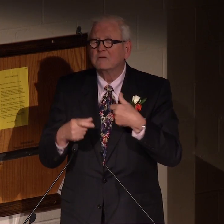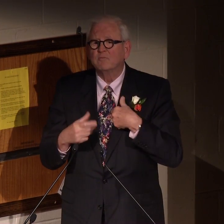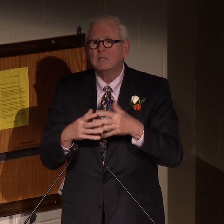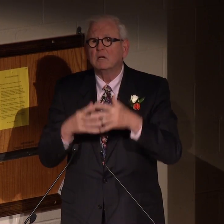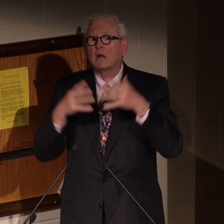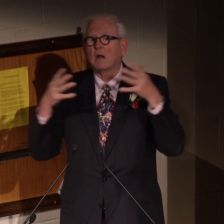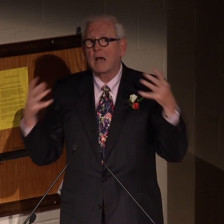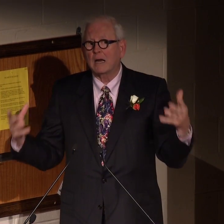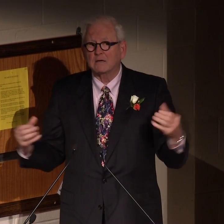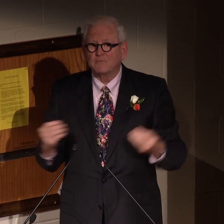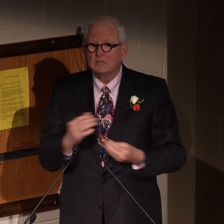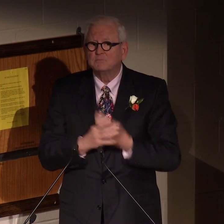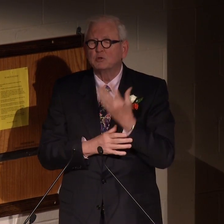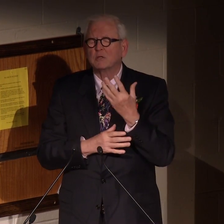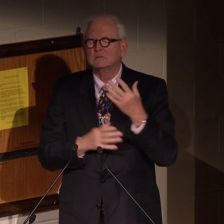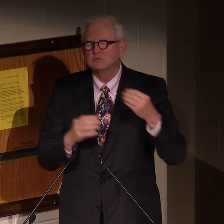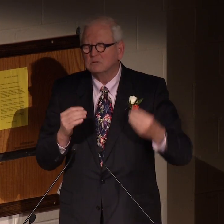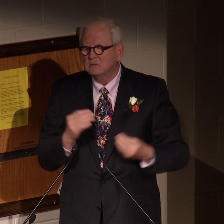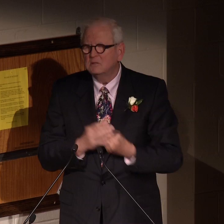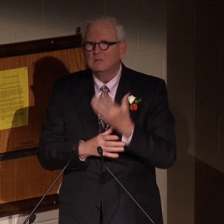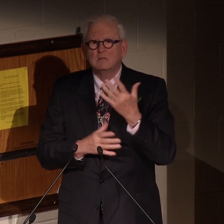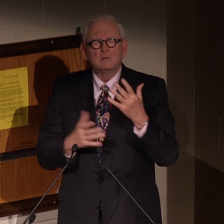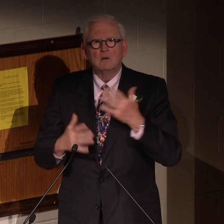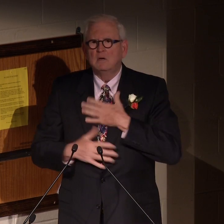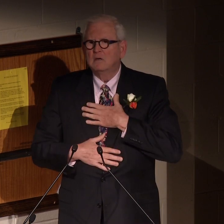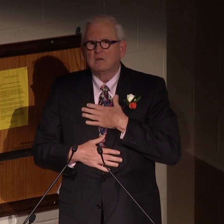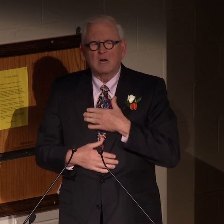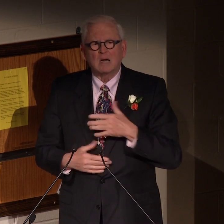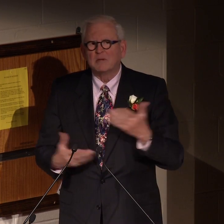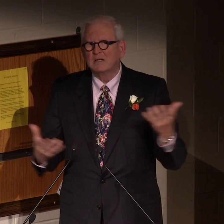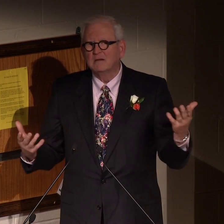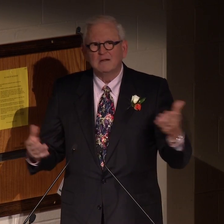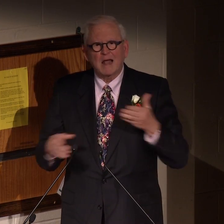You were a tremendous asset, and she gave me a lot of inspiration